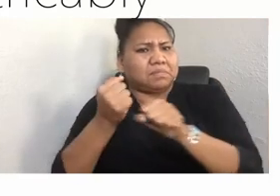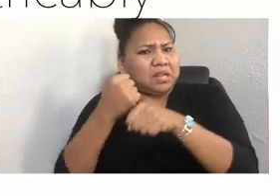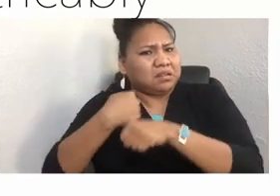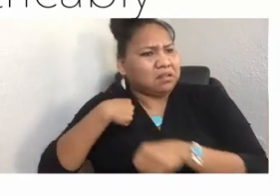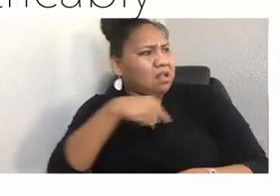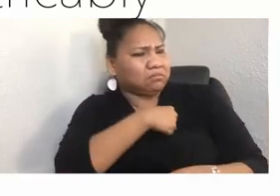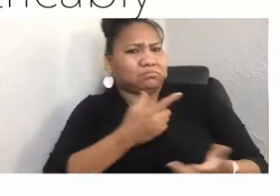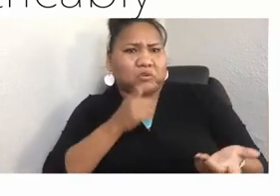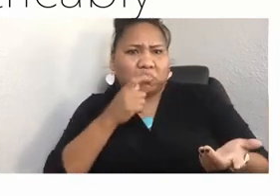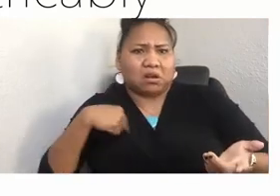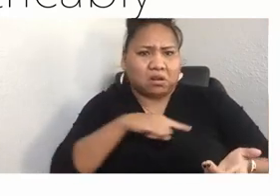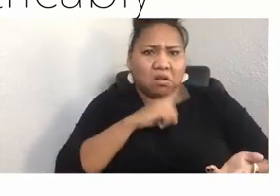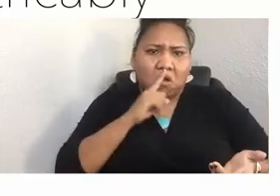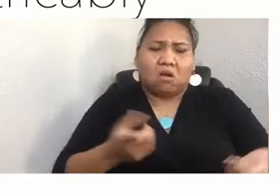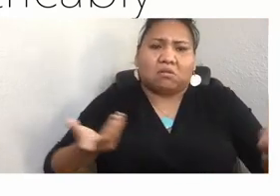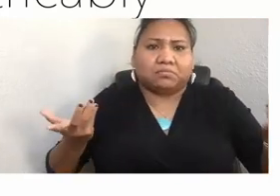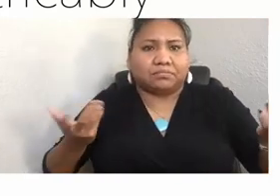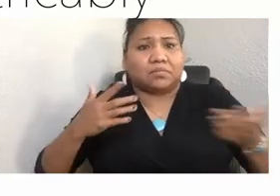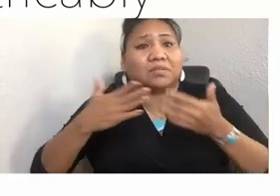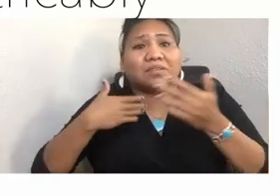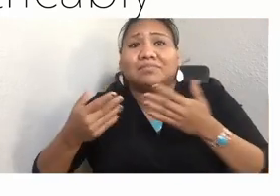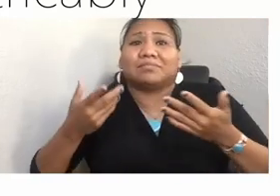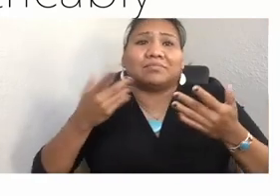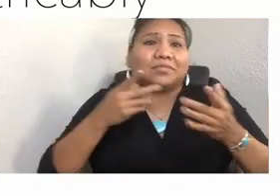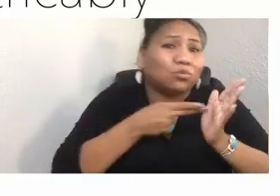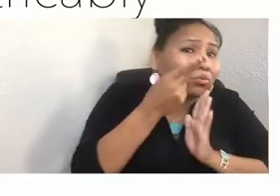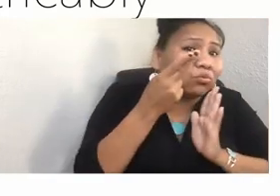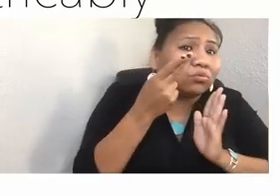that undermine this living truth, there remain the people of the blue green water,